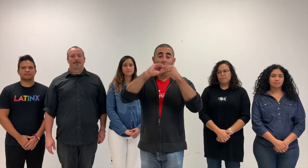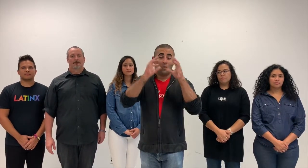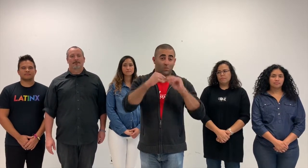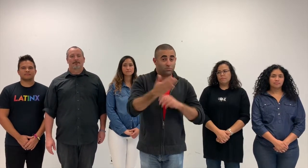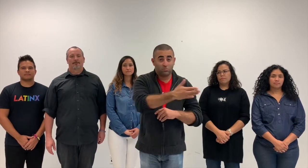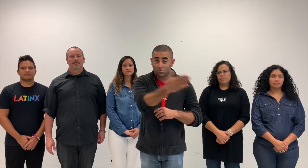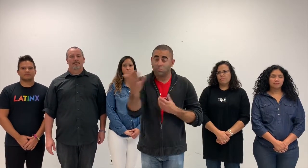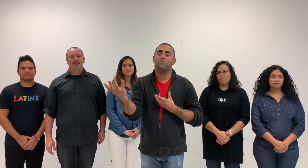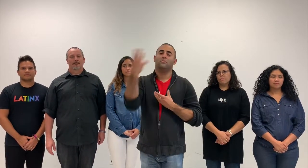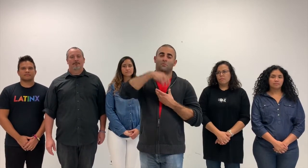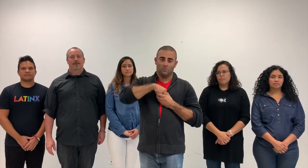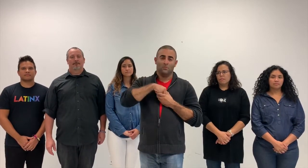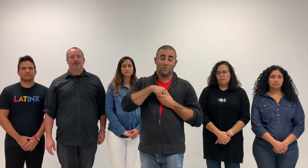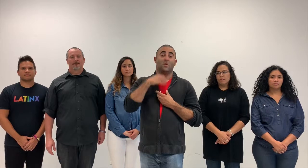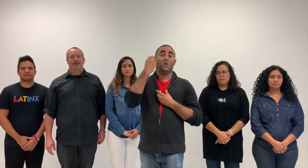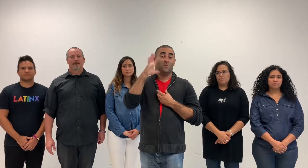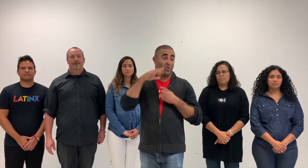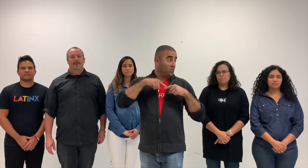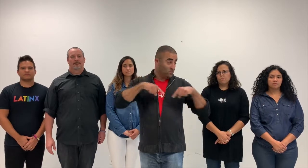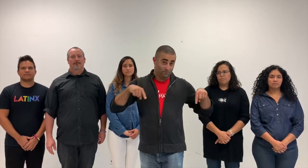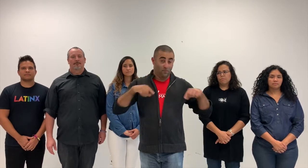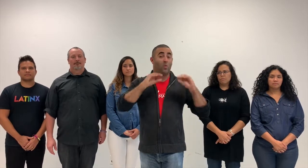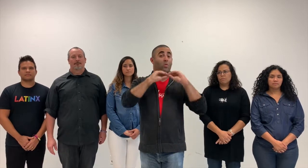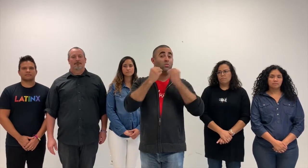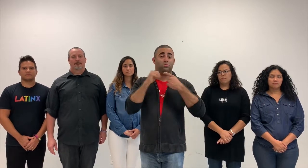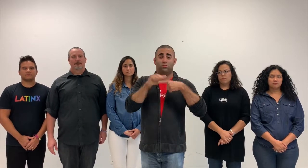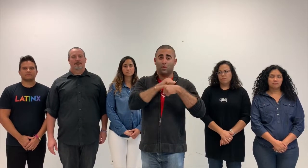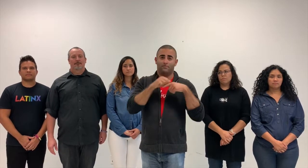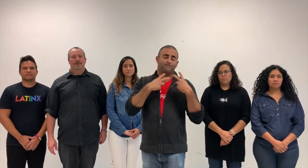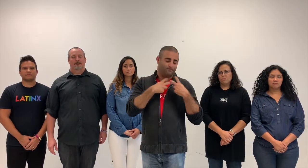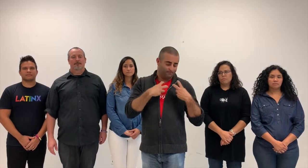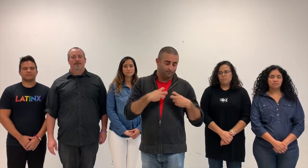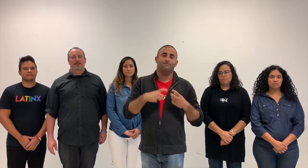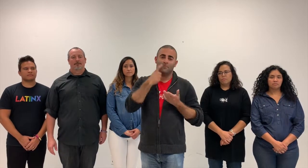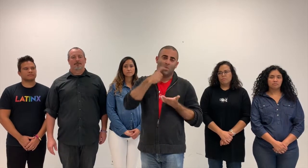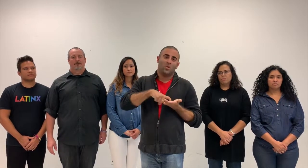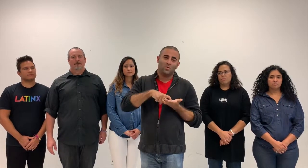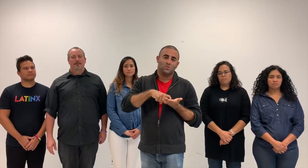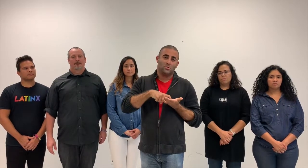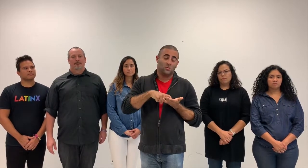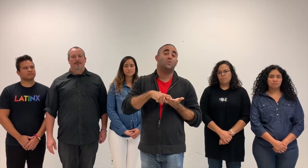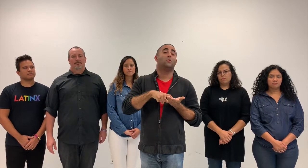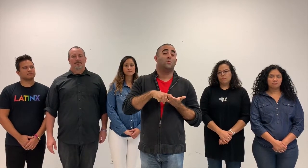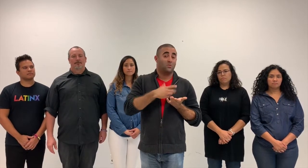Due to reports from community members, Council de Manos’ Board of Directors reflected on our organization practices.